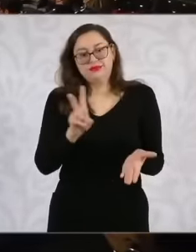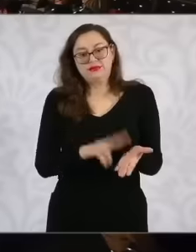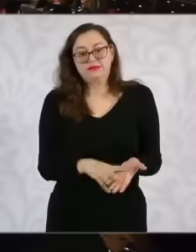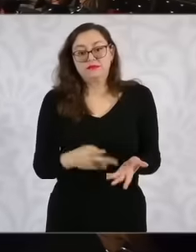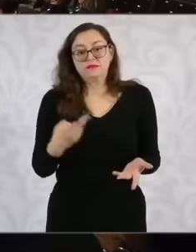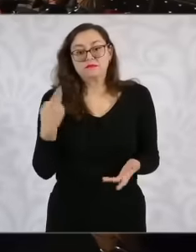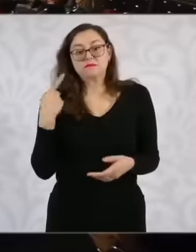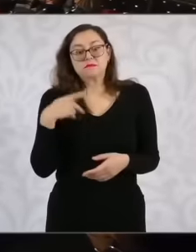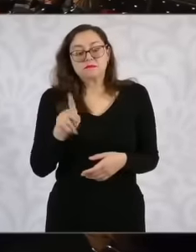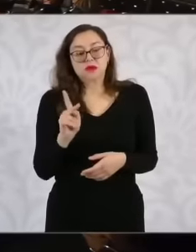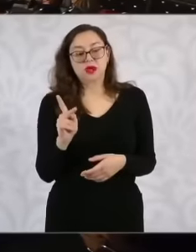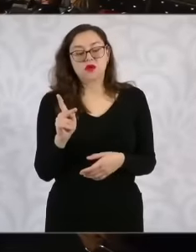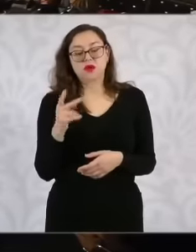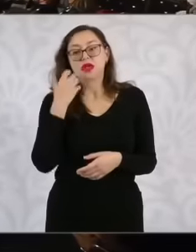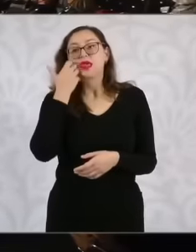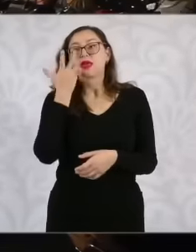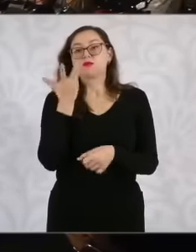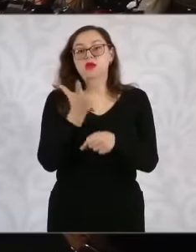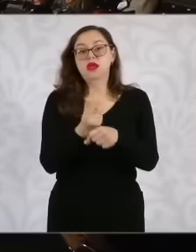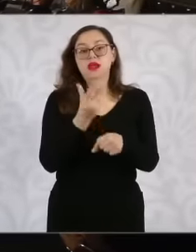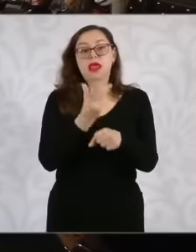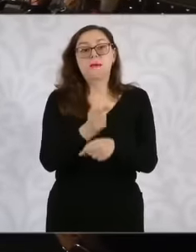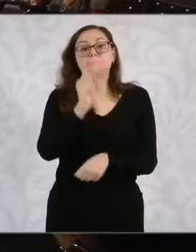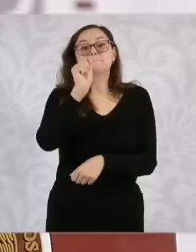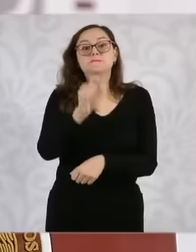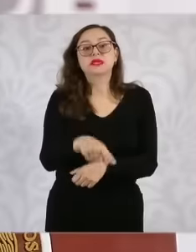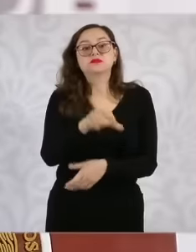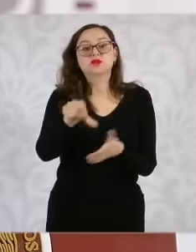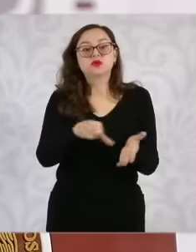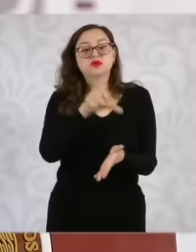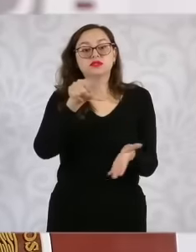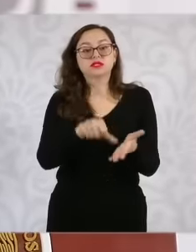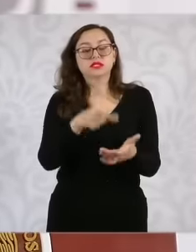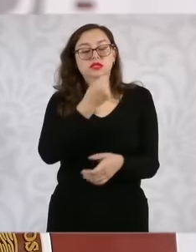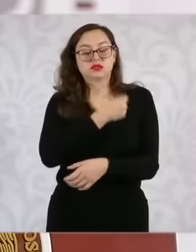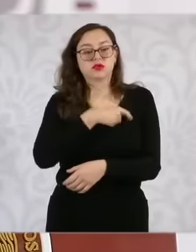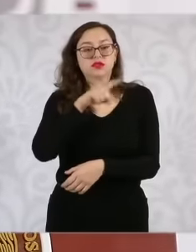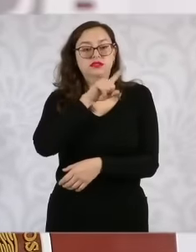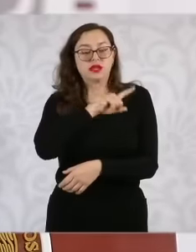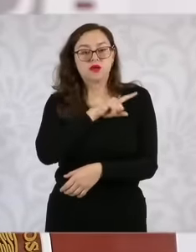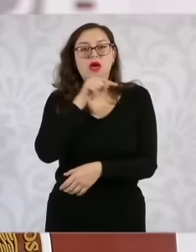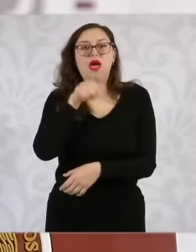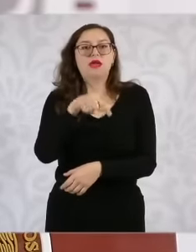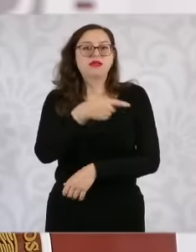samples and have them go to central analysis laboratories, then it will be much